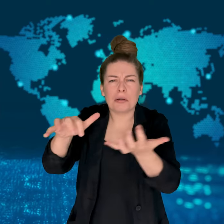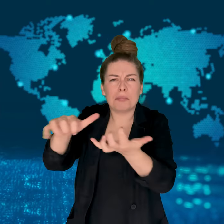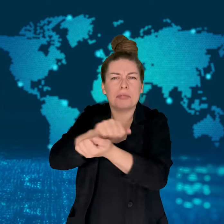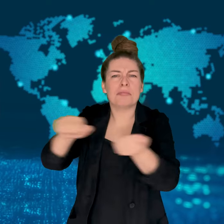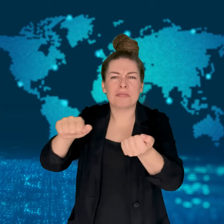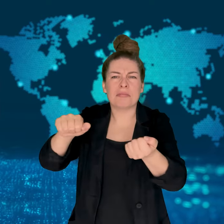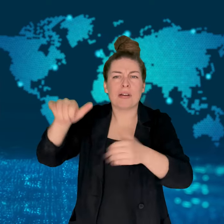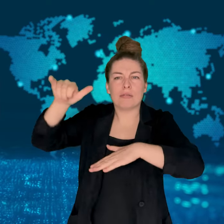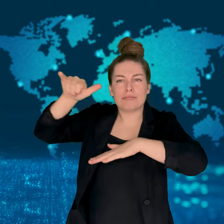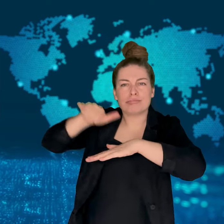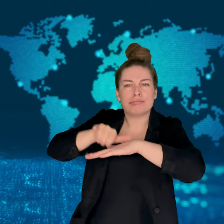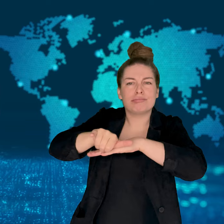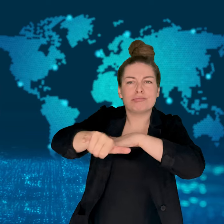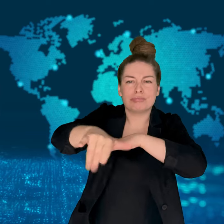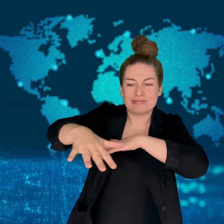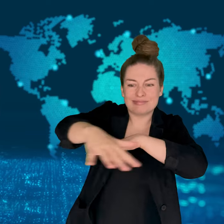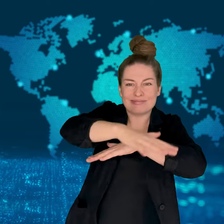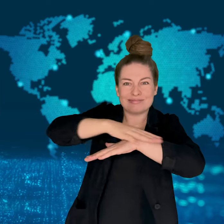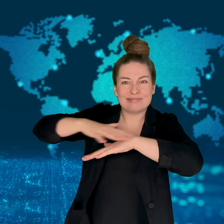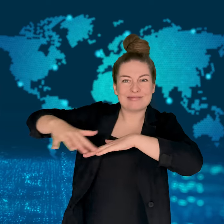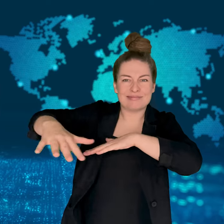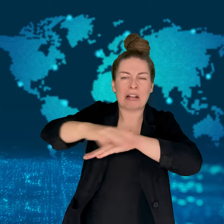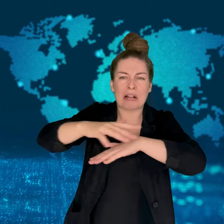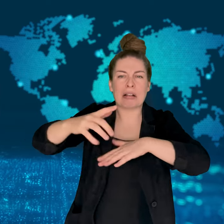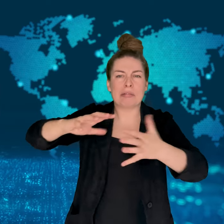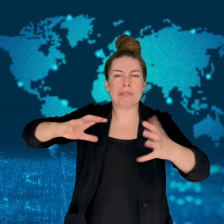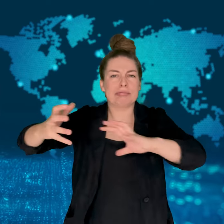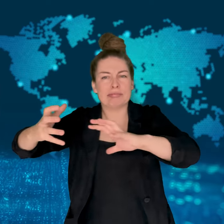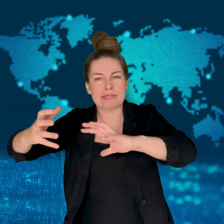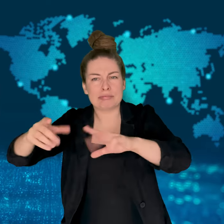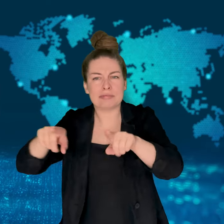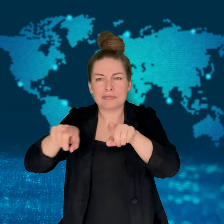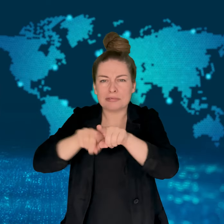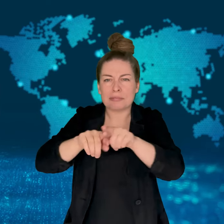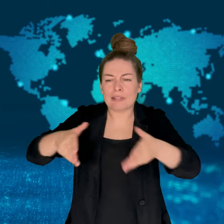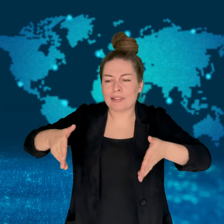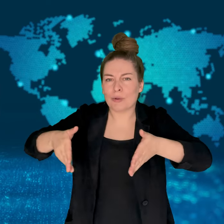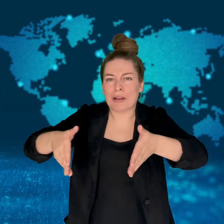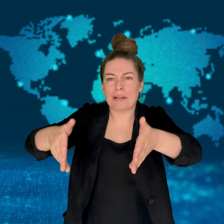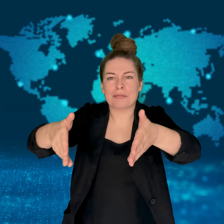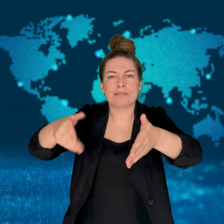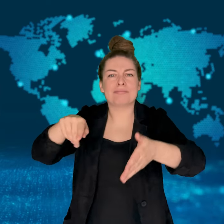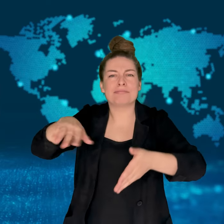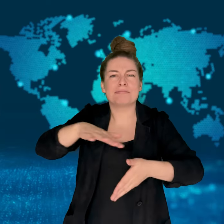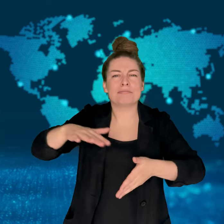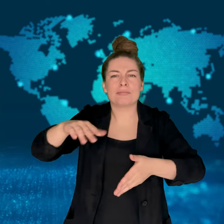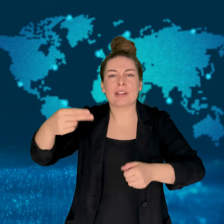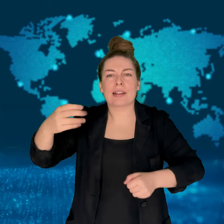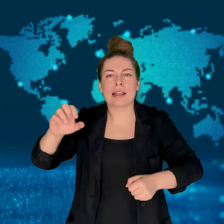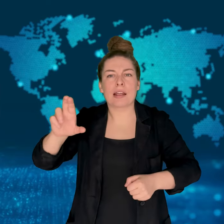There was slight damage to a runway at an air base and a road